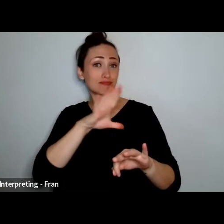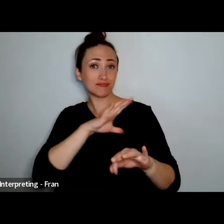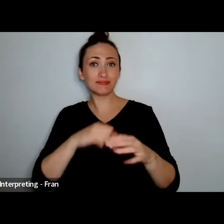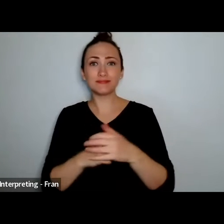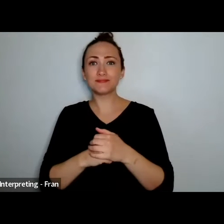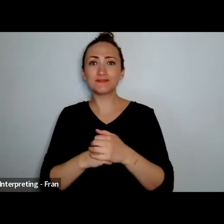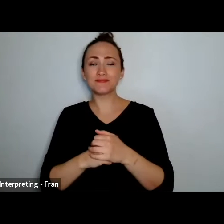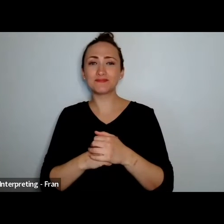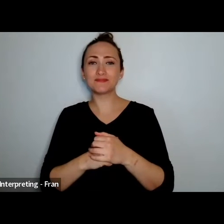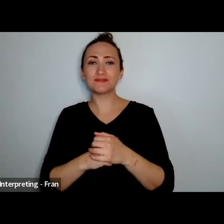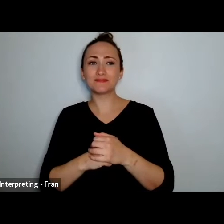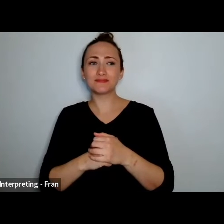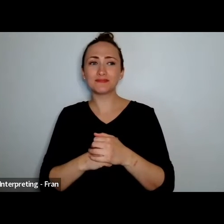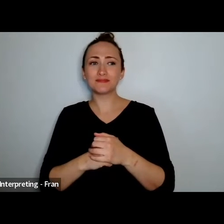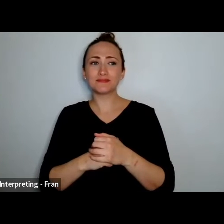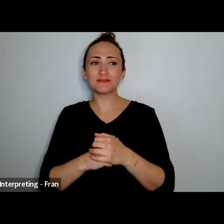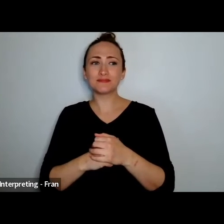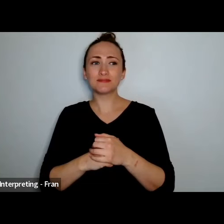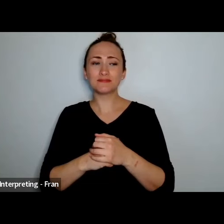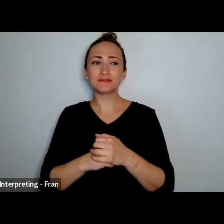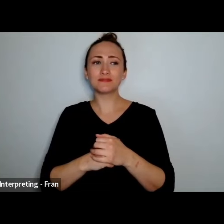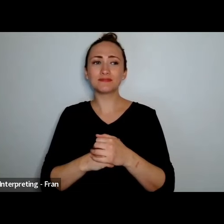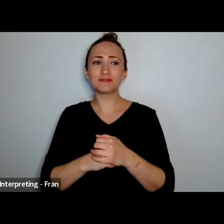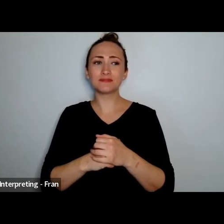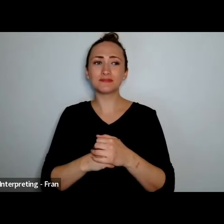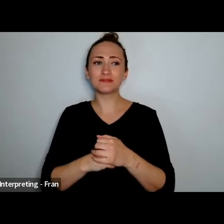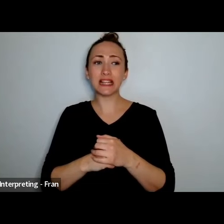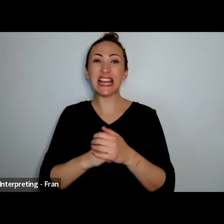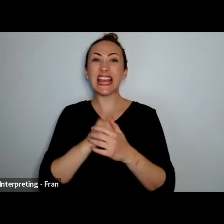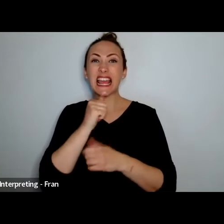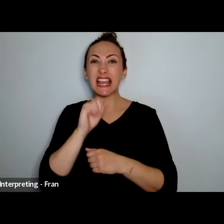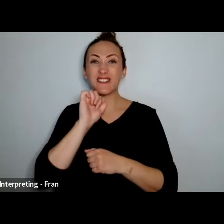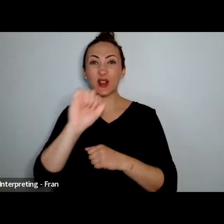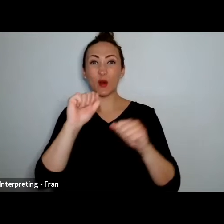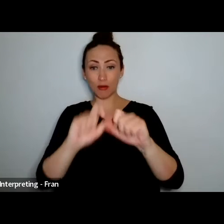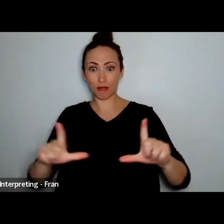bunch of blank images because everyone's got their cameras off, if you click in the top